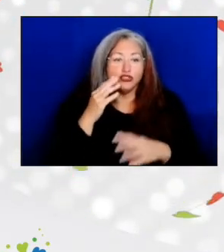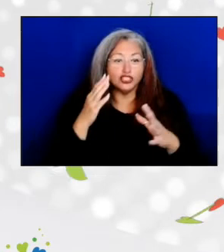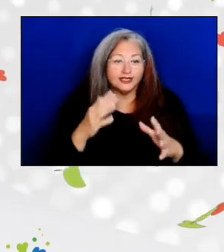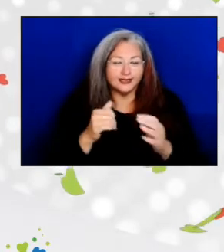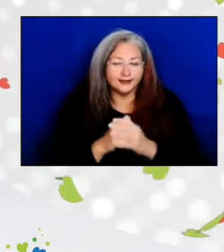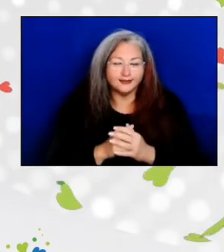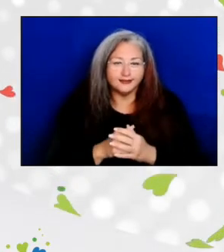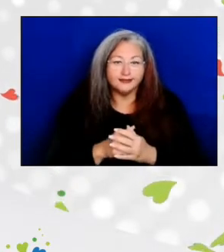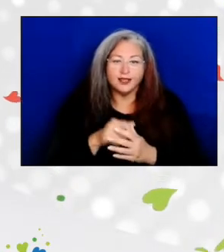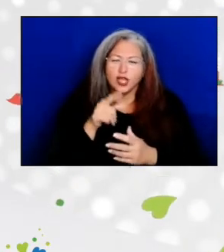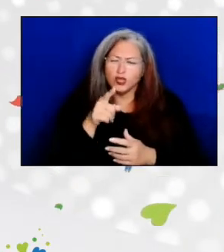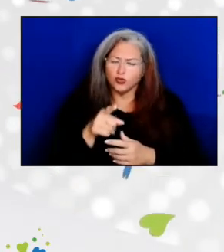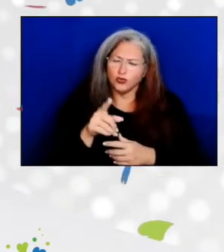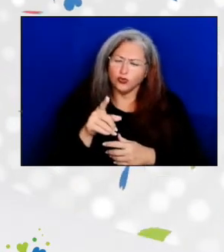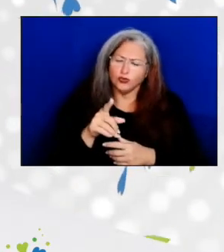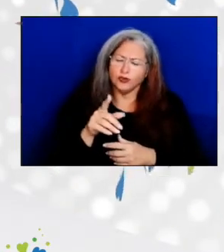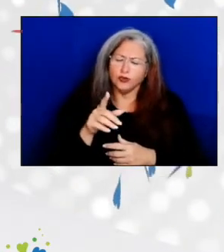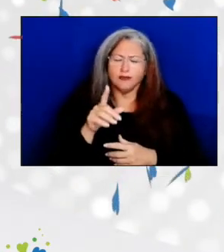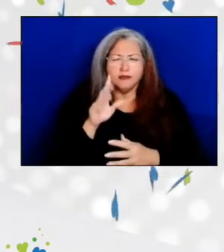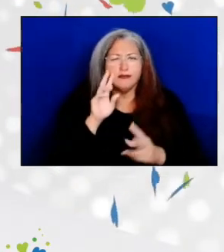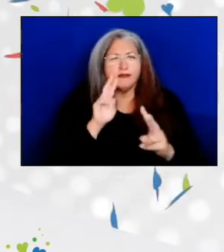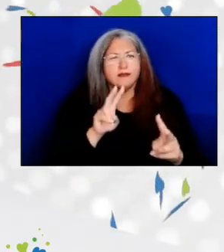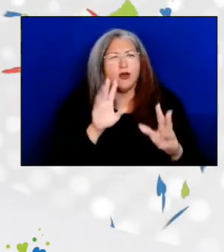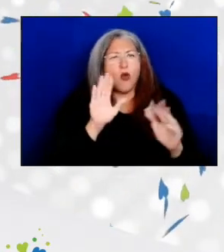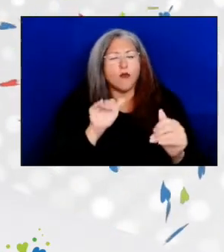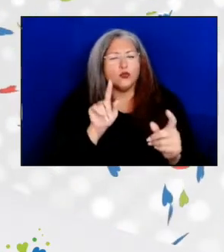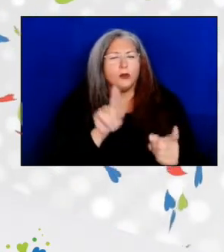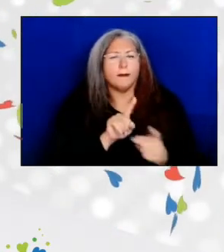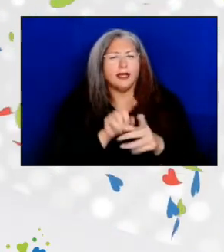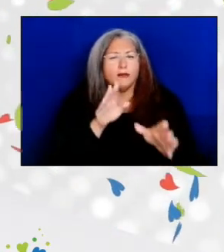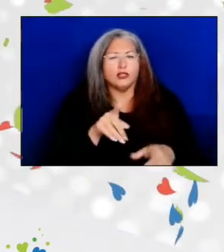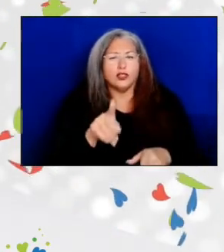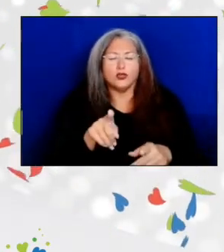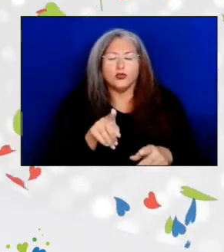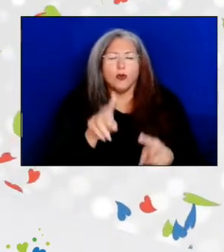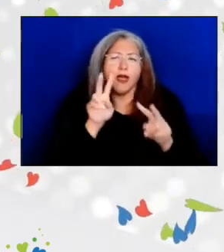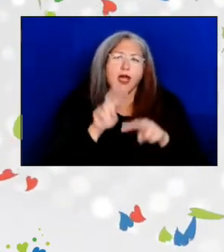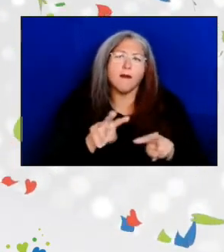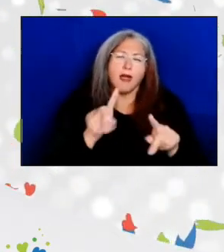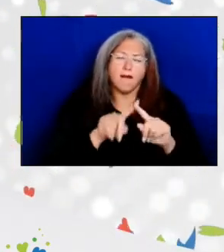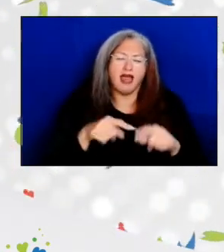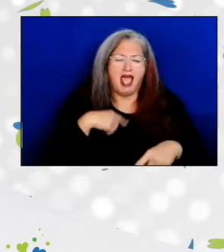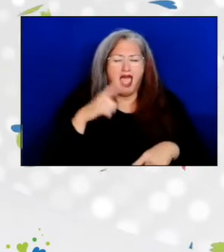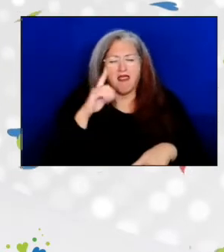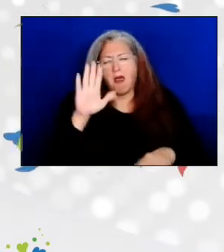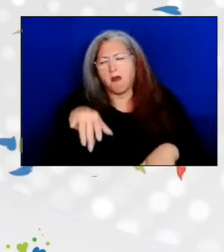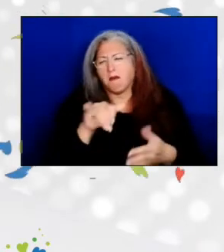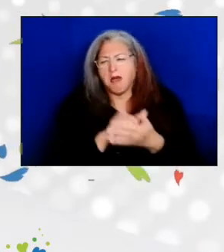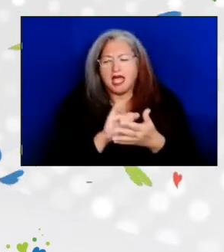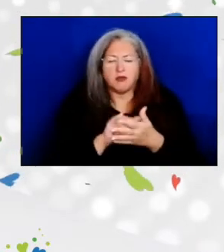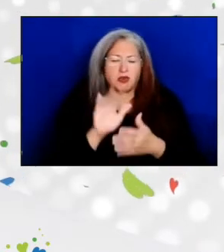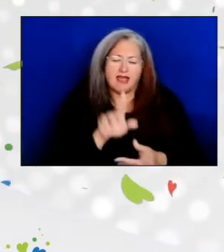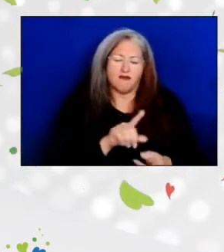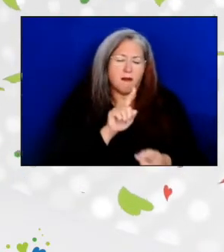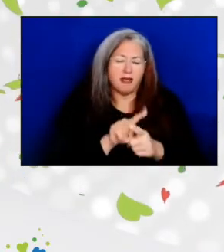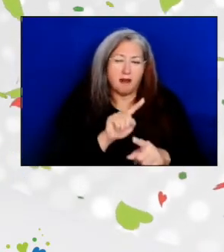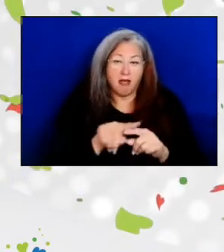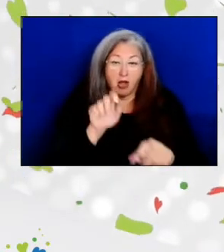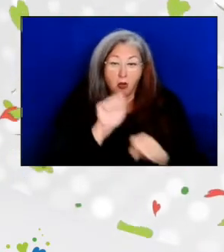Have you ever hoped to meet someone you've admired, but never dreamed you'd not only meet them, but have a chance to work directly with them?